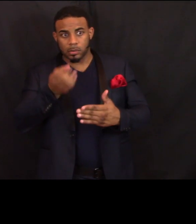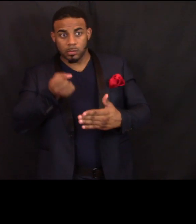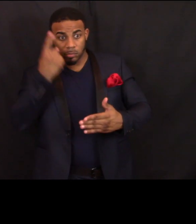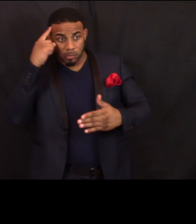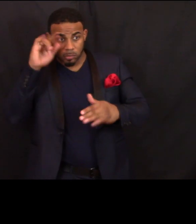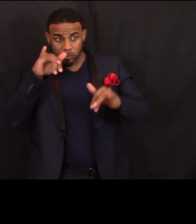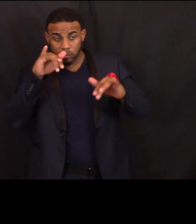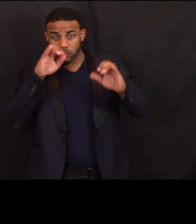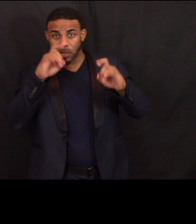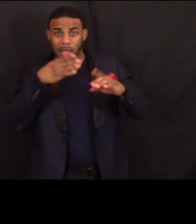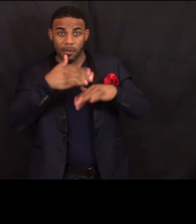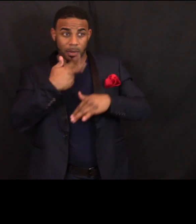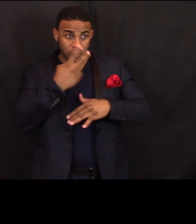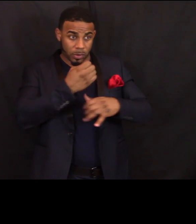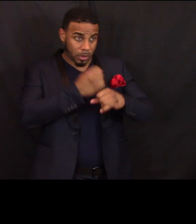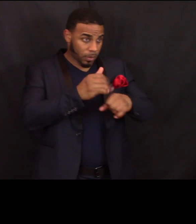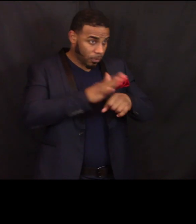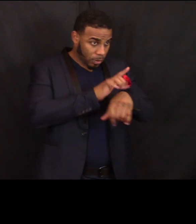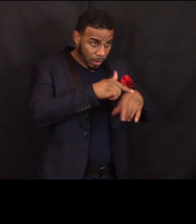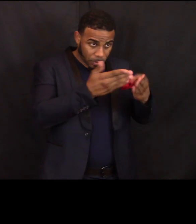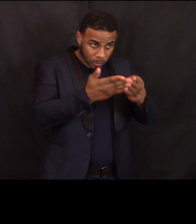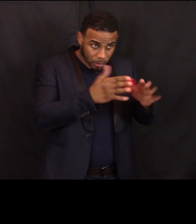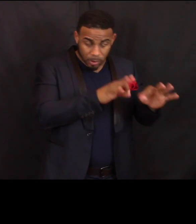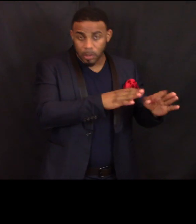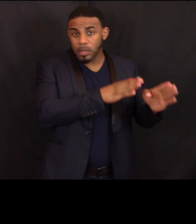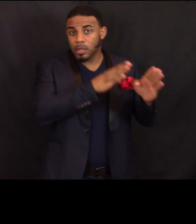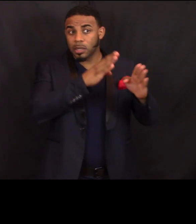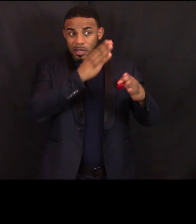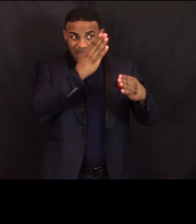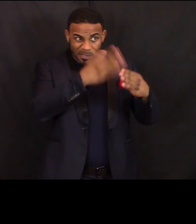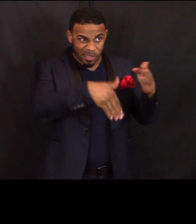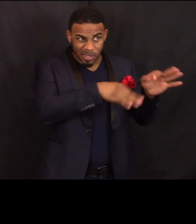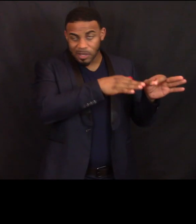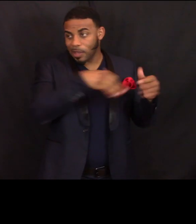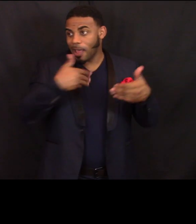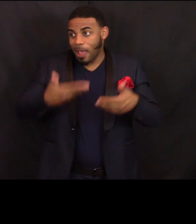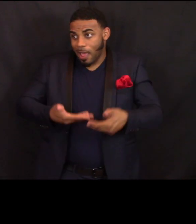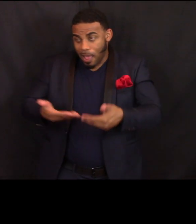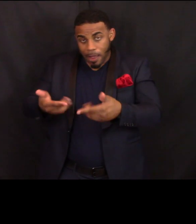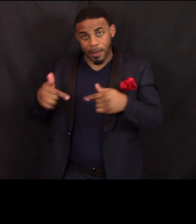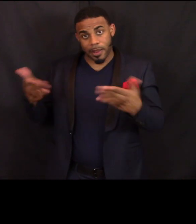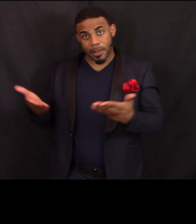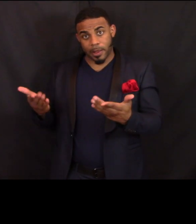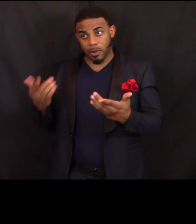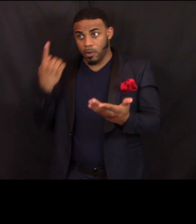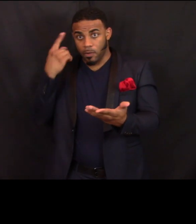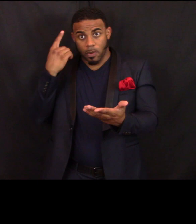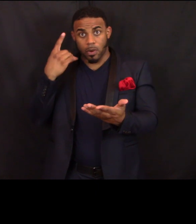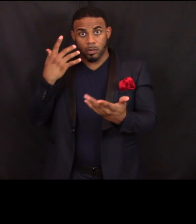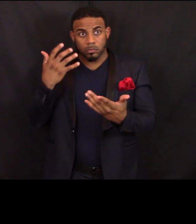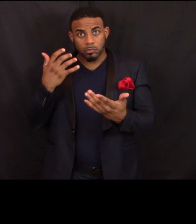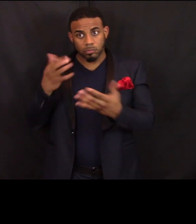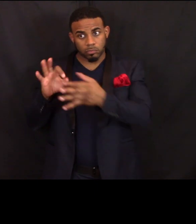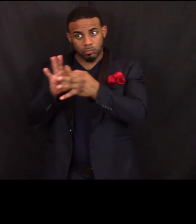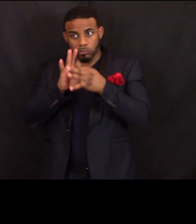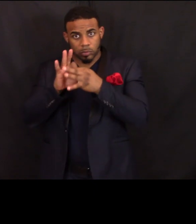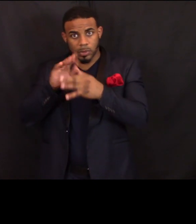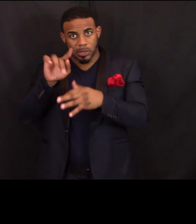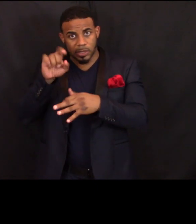and after my two years of full-time service ended, I was hired here to coordinate the tax site